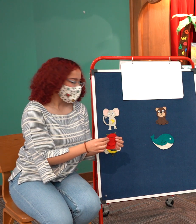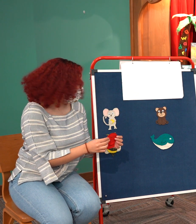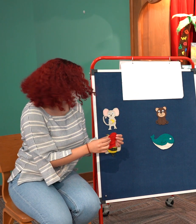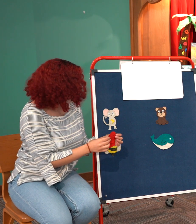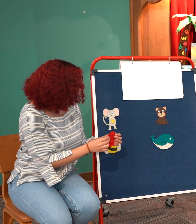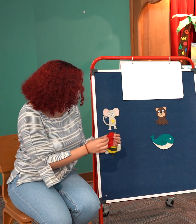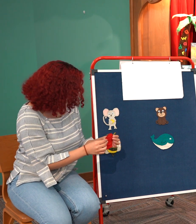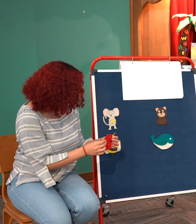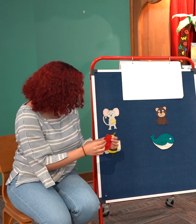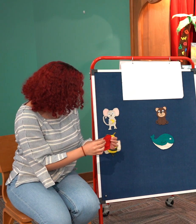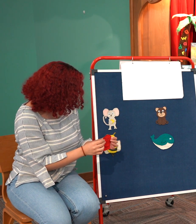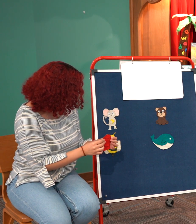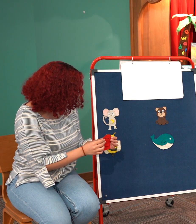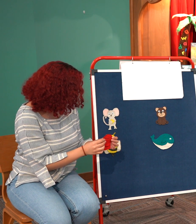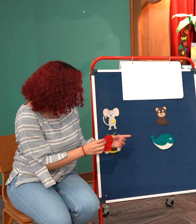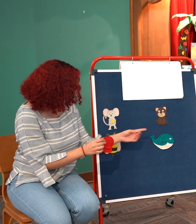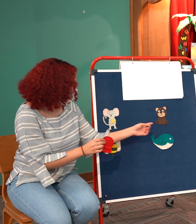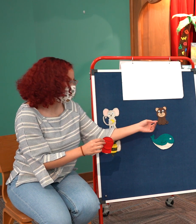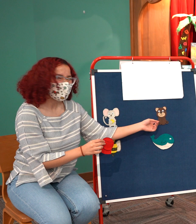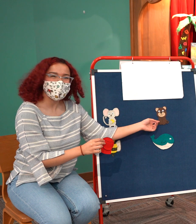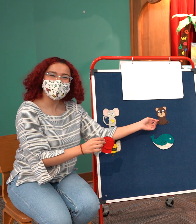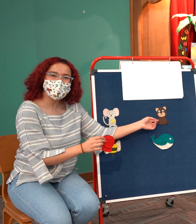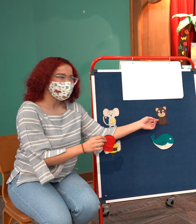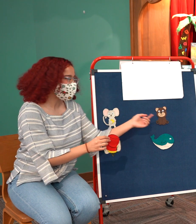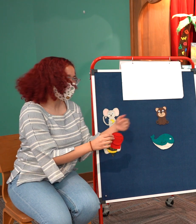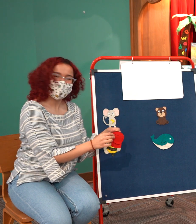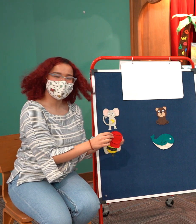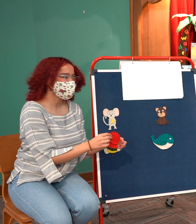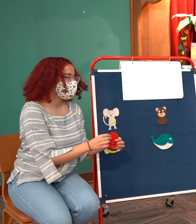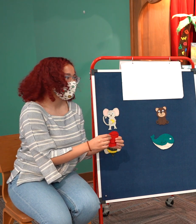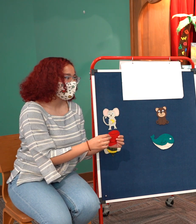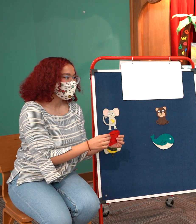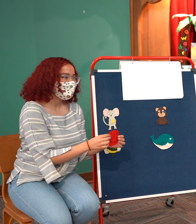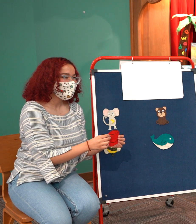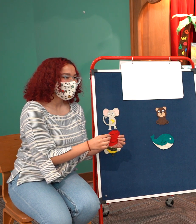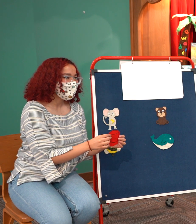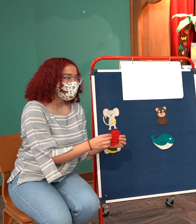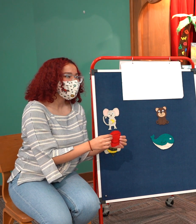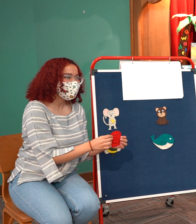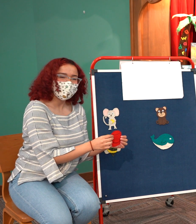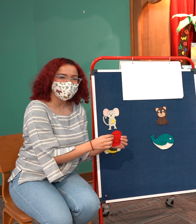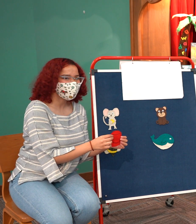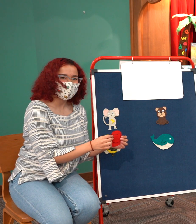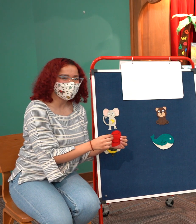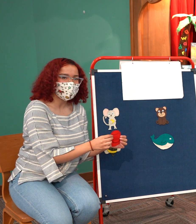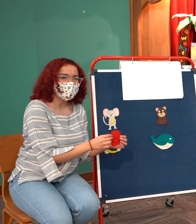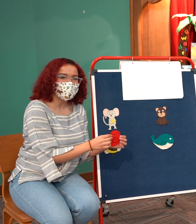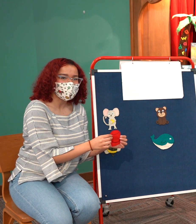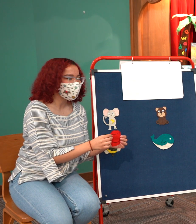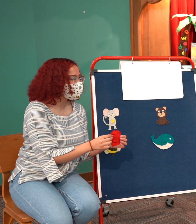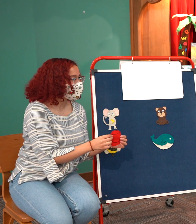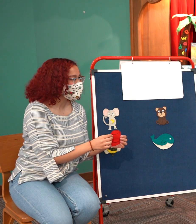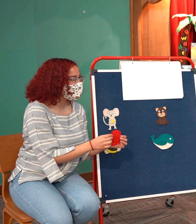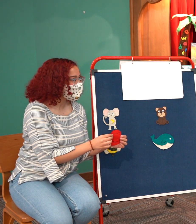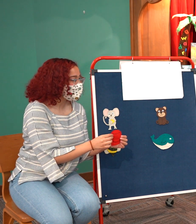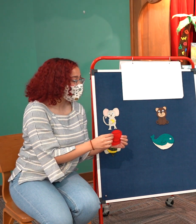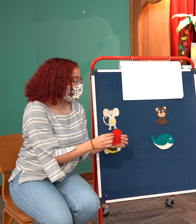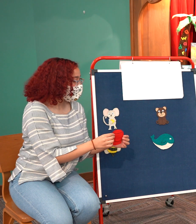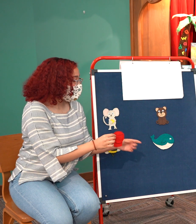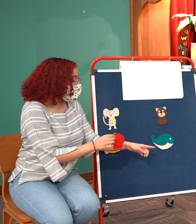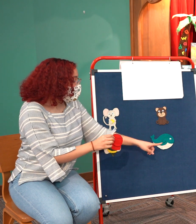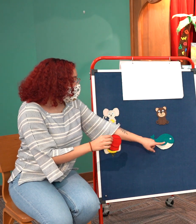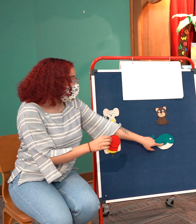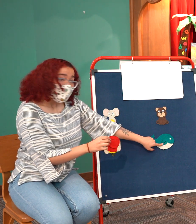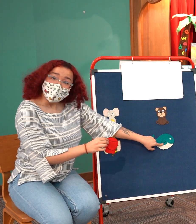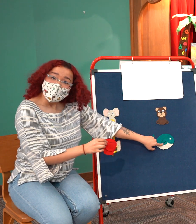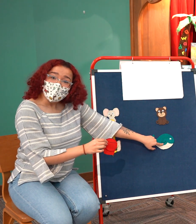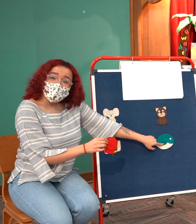to um not the bear yeah it's a pear and beer and pale donut what about whale and pale what